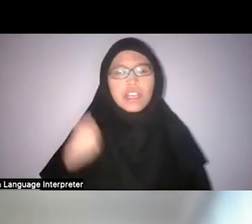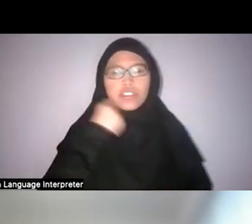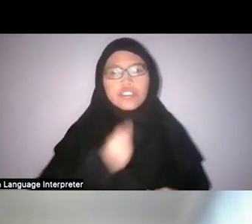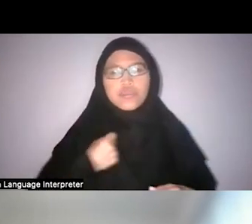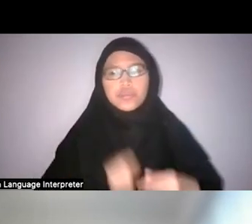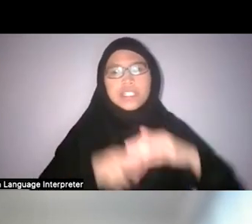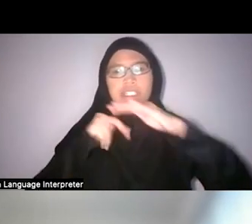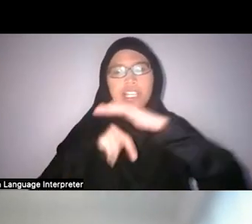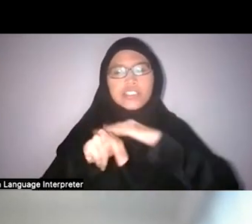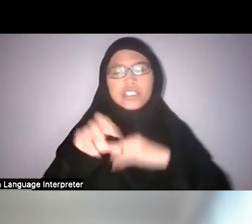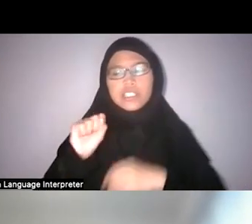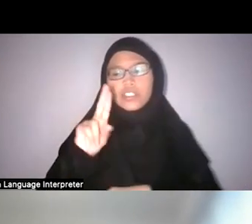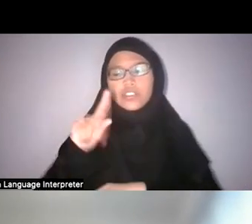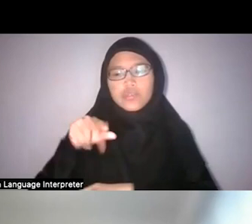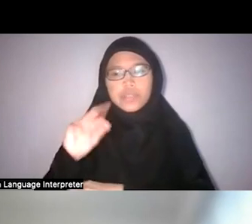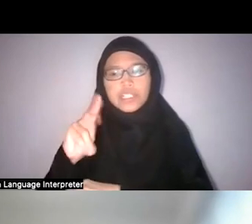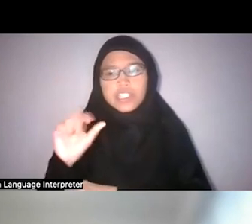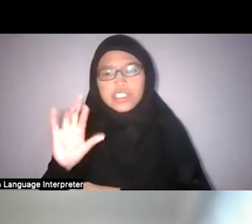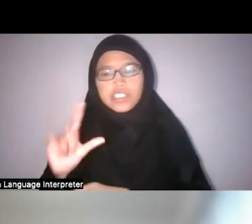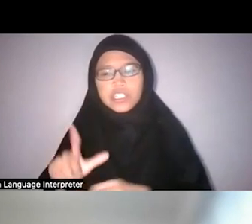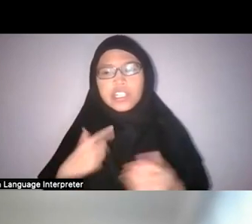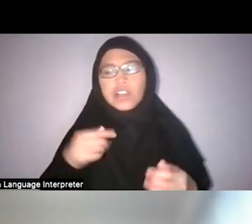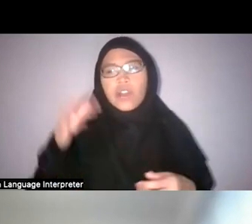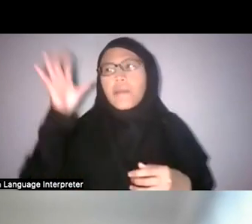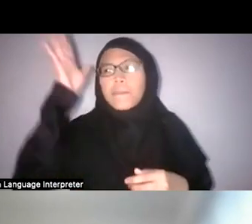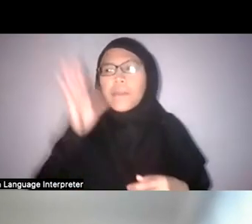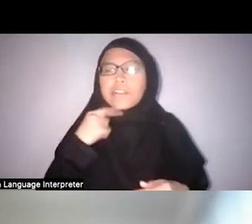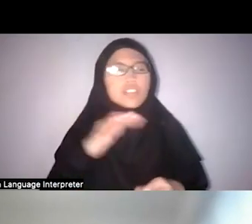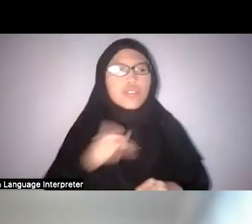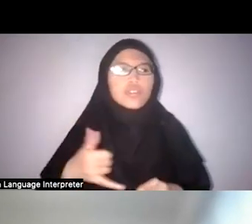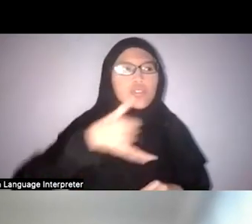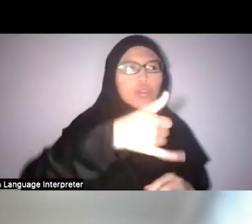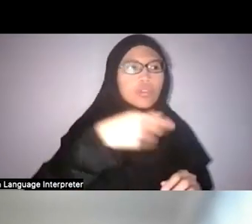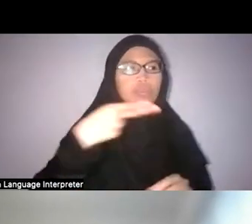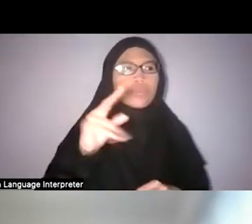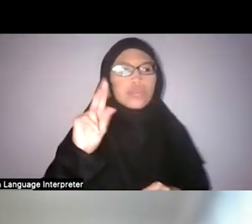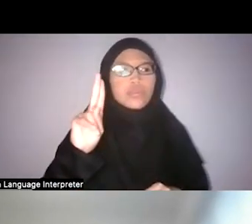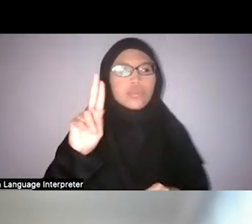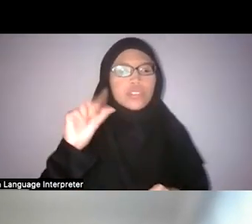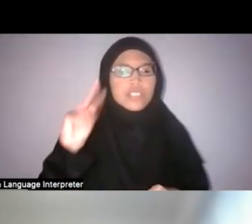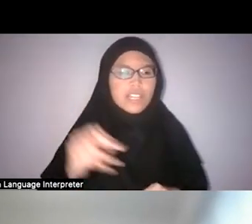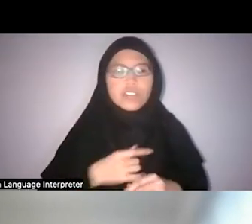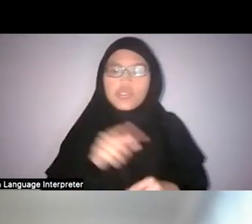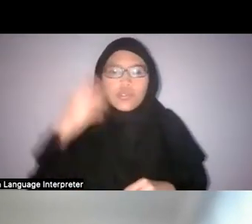Your parents will say, don’t go and venture out into the hutan, you don’t know [what's out there].